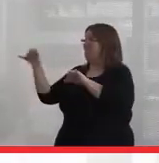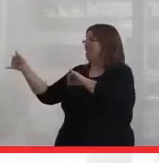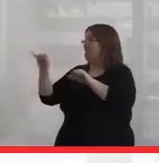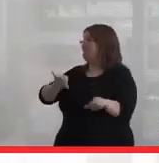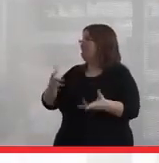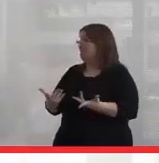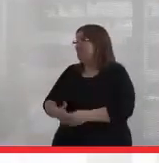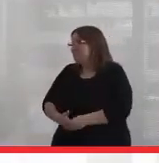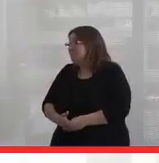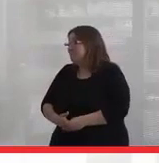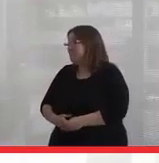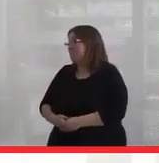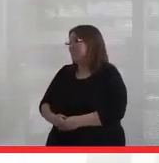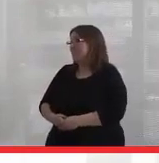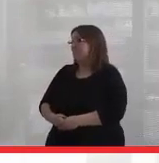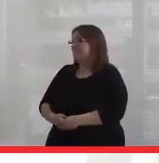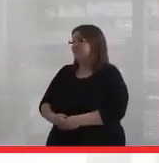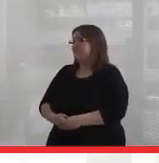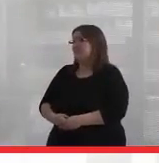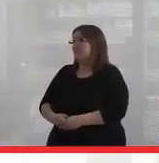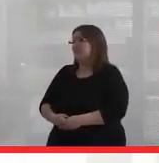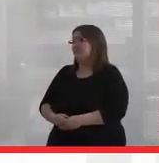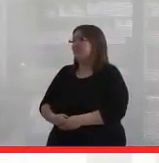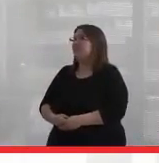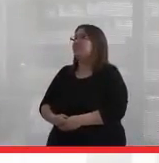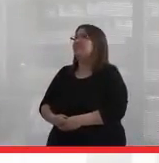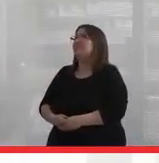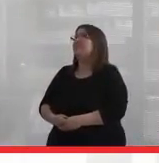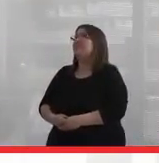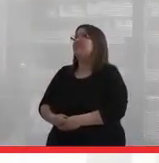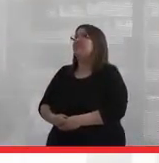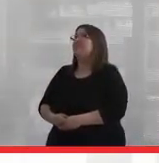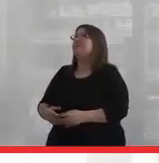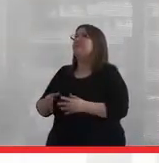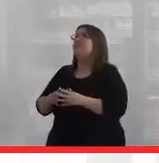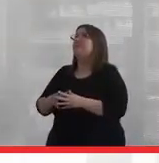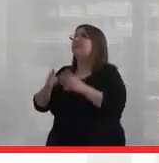I think it's important for the world